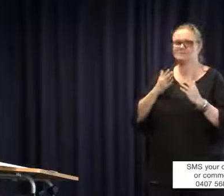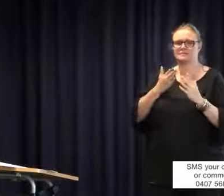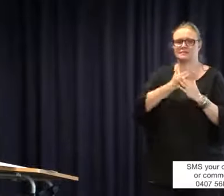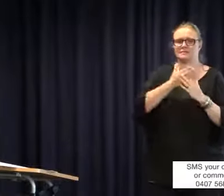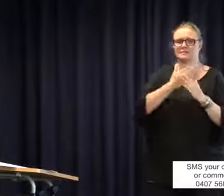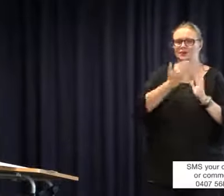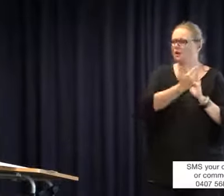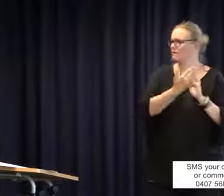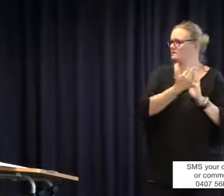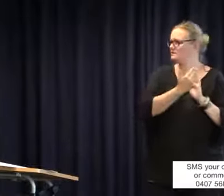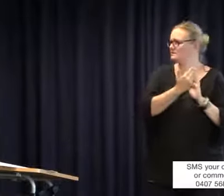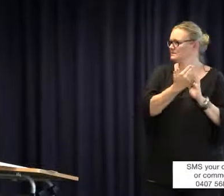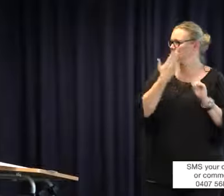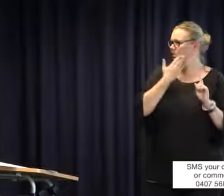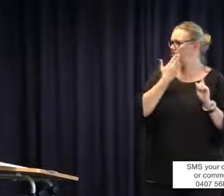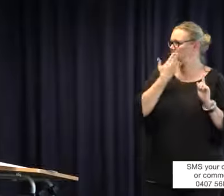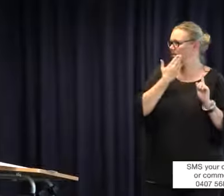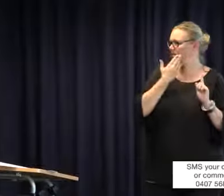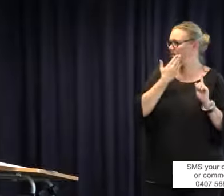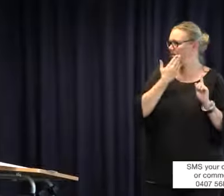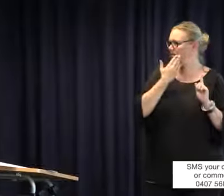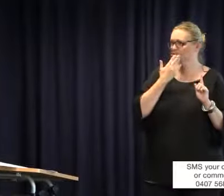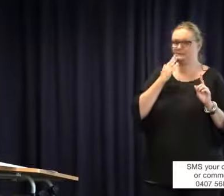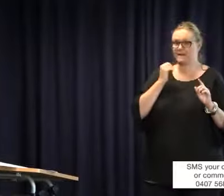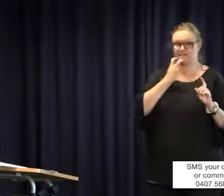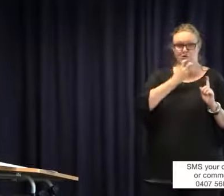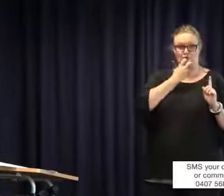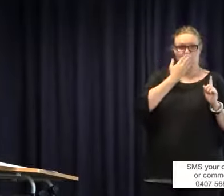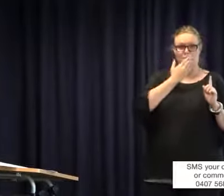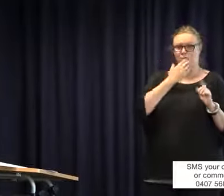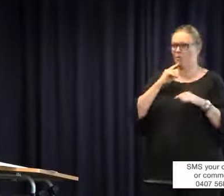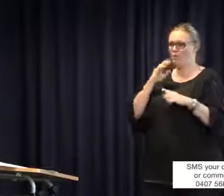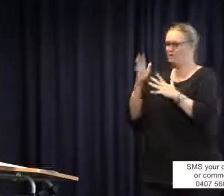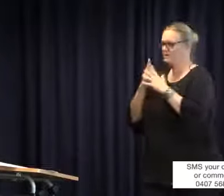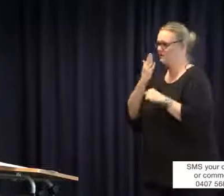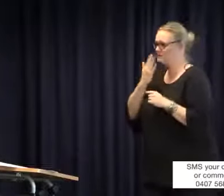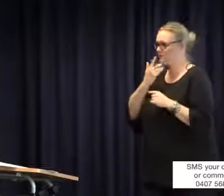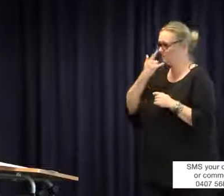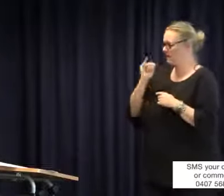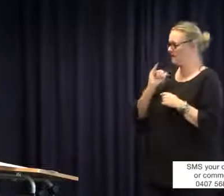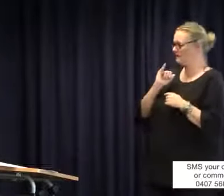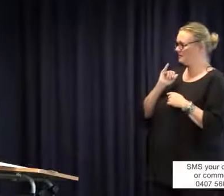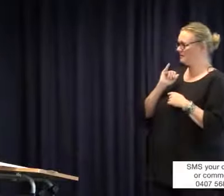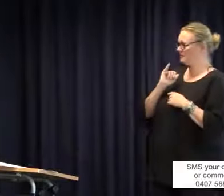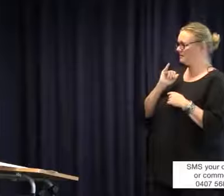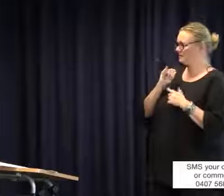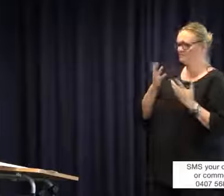allowance, it has to be access to your local school. It doesn't matter whether that school